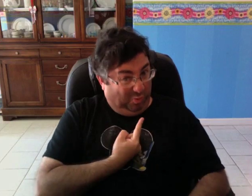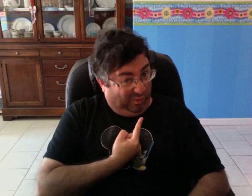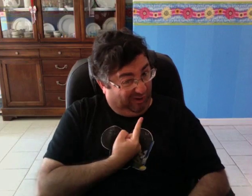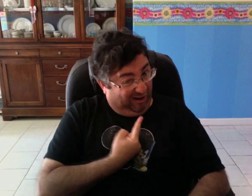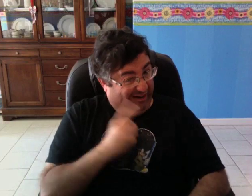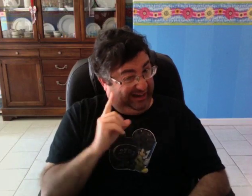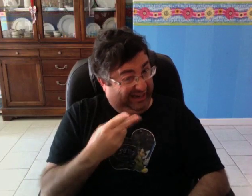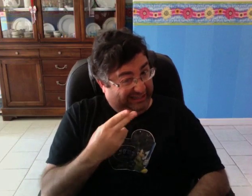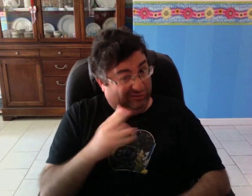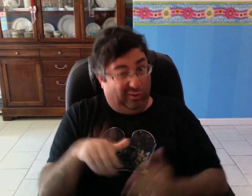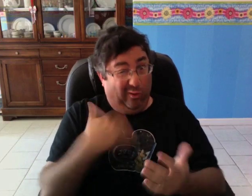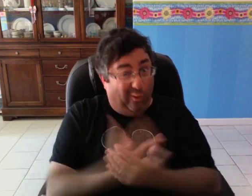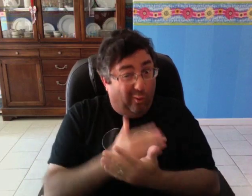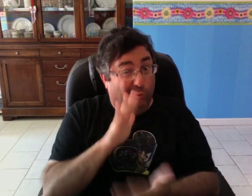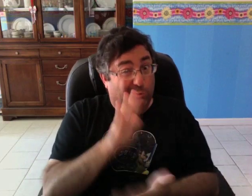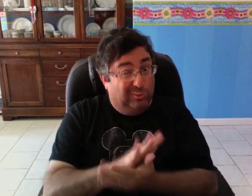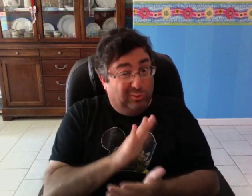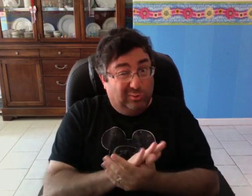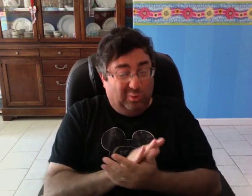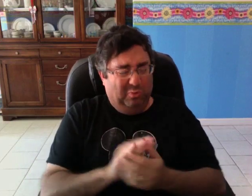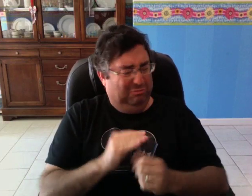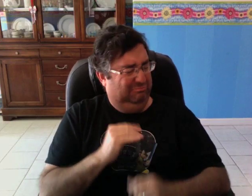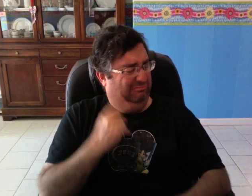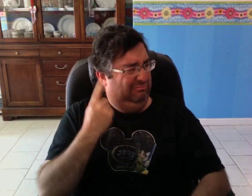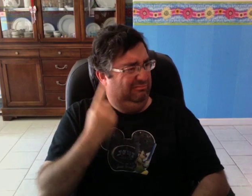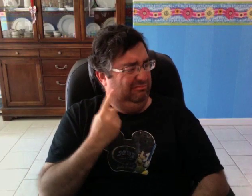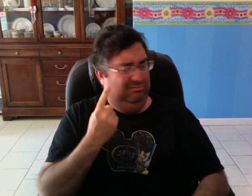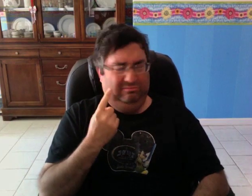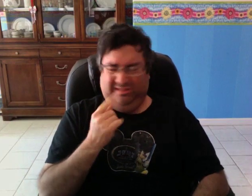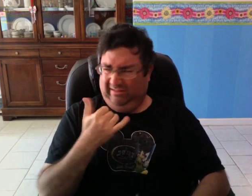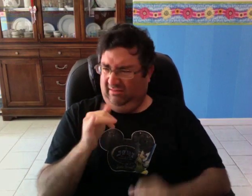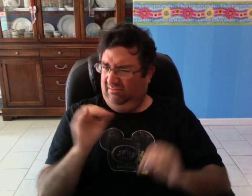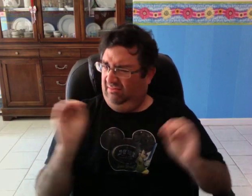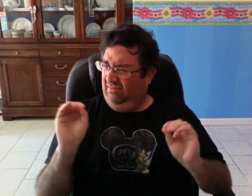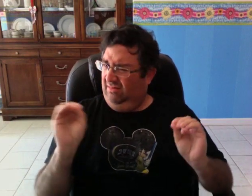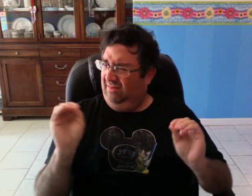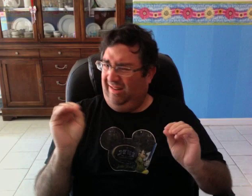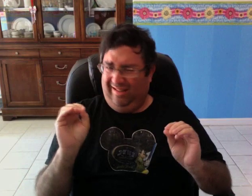I thought it was improbable that I could be the only student to have DH that day.